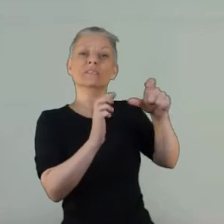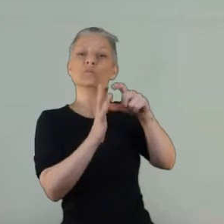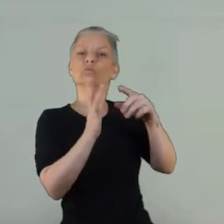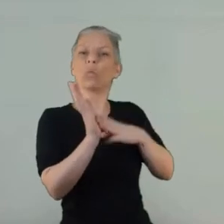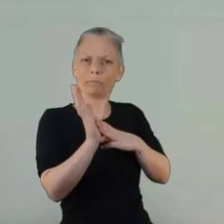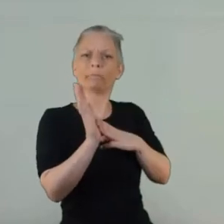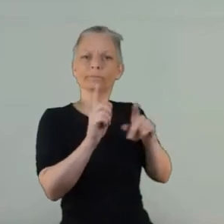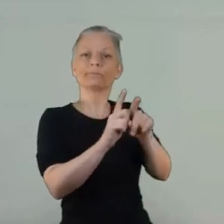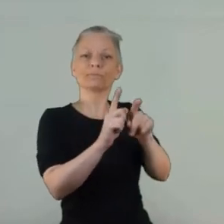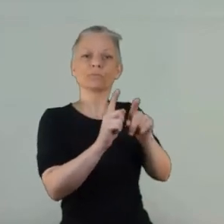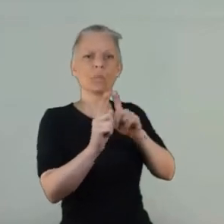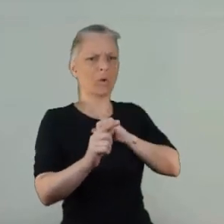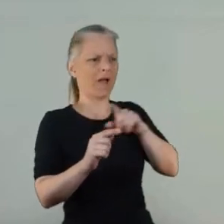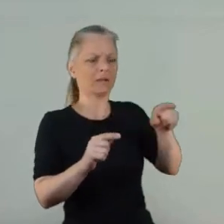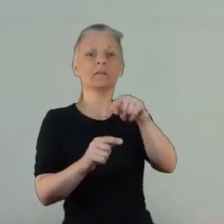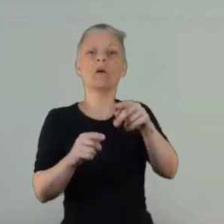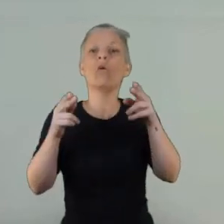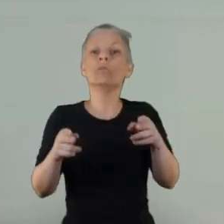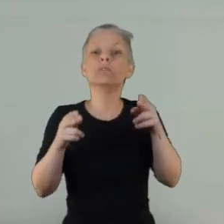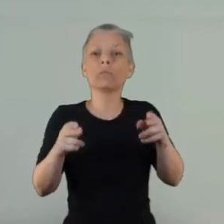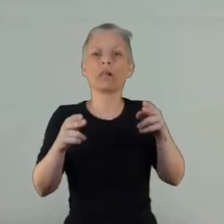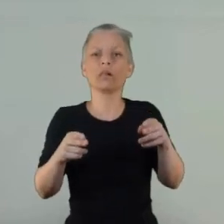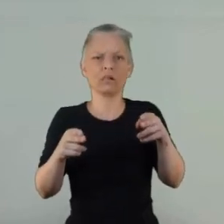traumatising for me- maybe you can try and rework it.